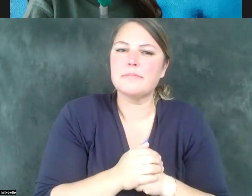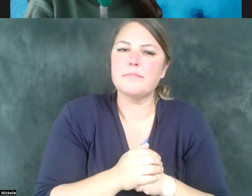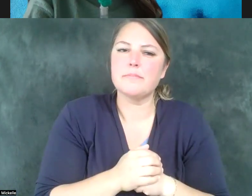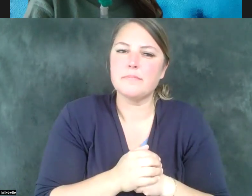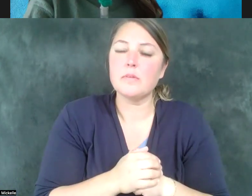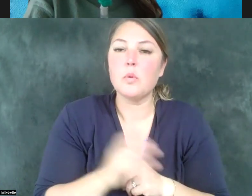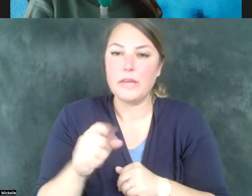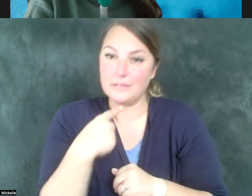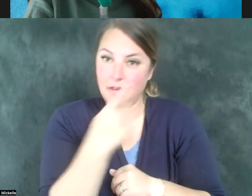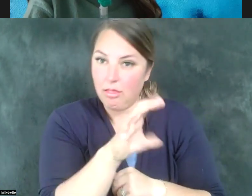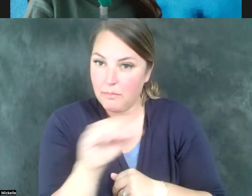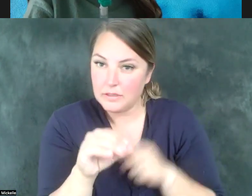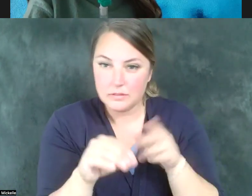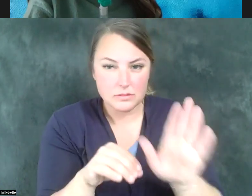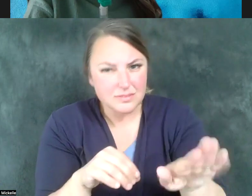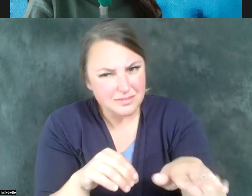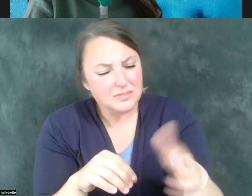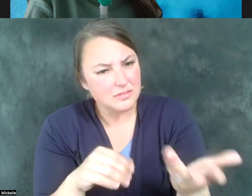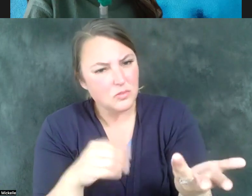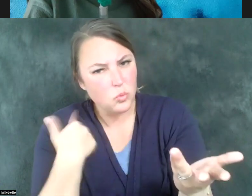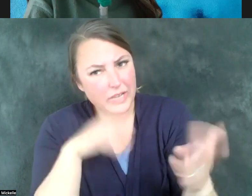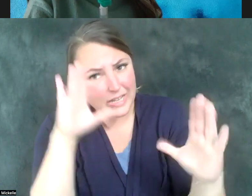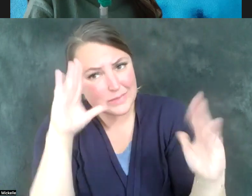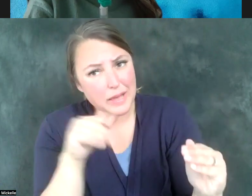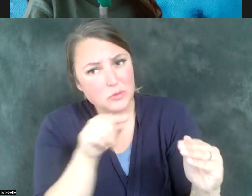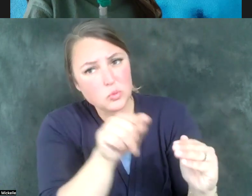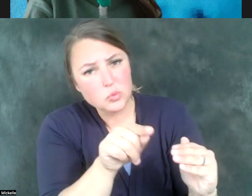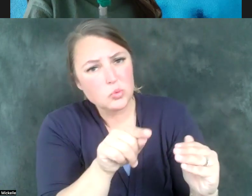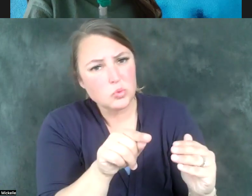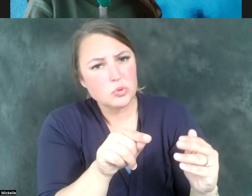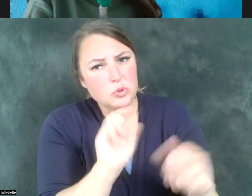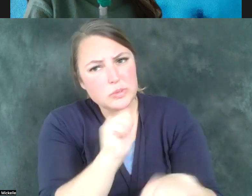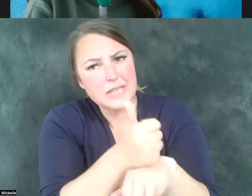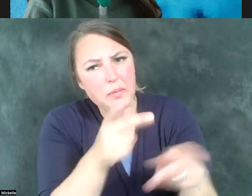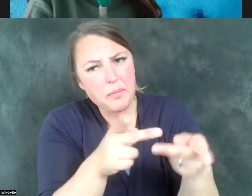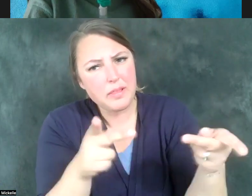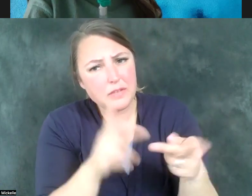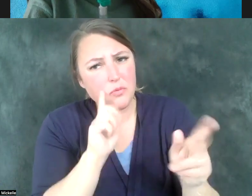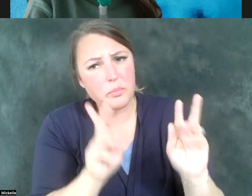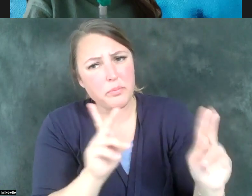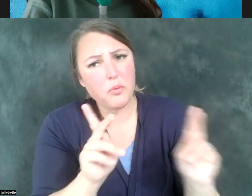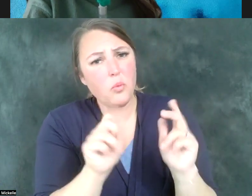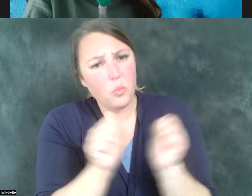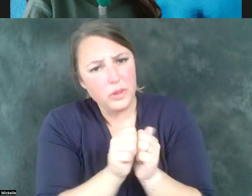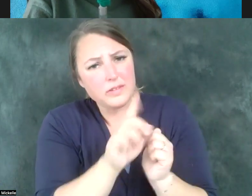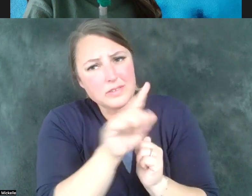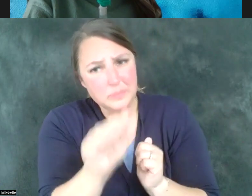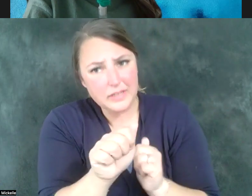that is, you, we expect you to make a place for individuals who have disabilities, but who can do the work if